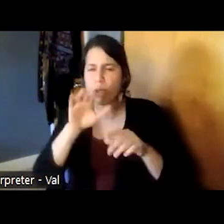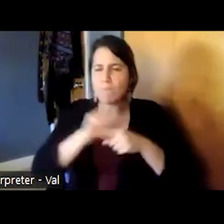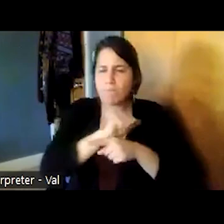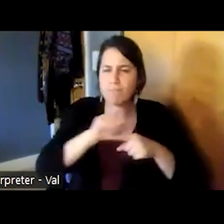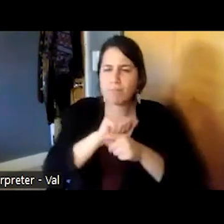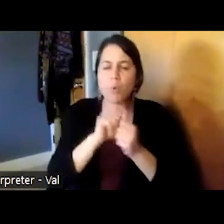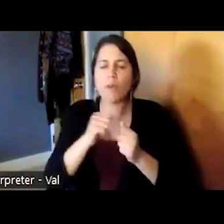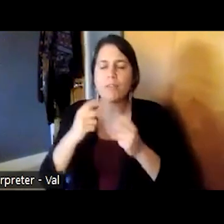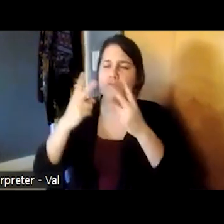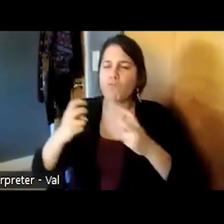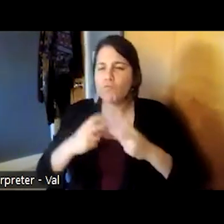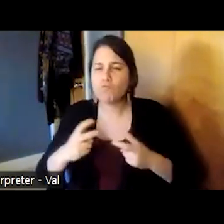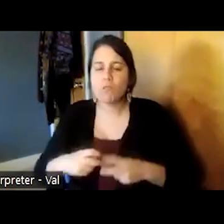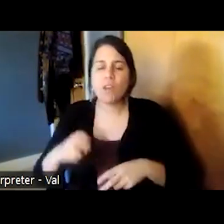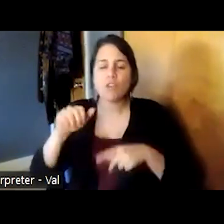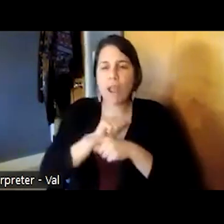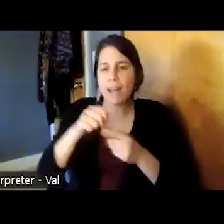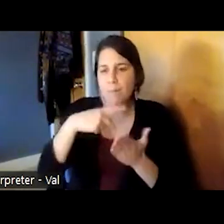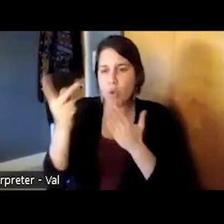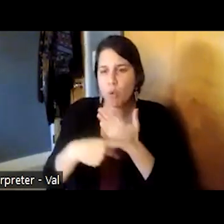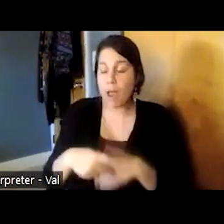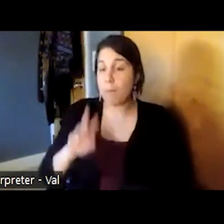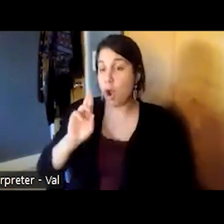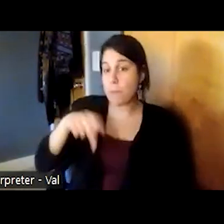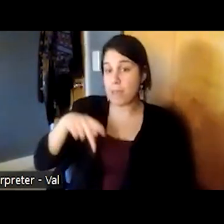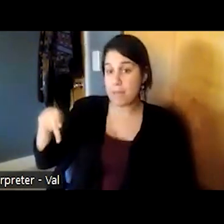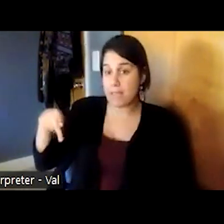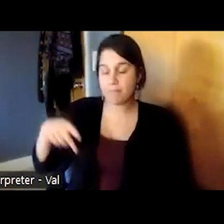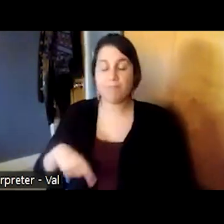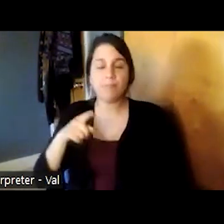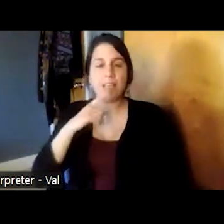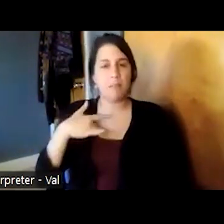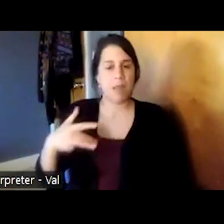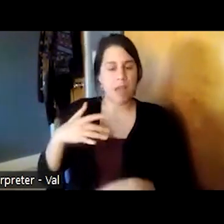rpp is typically offered in a group format and the goals of the curriculum include helping